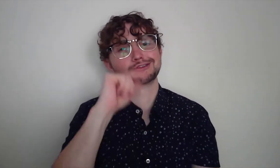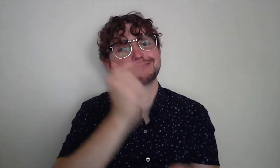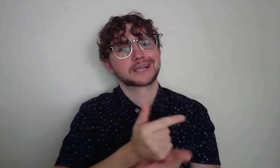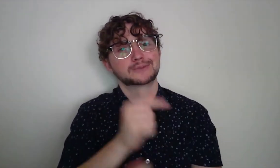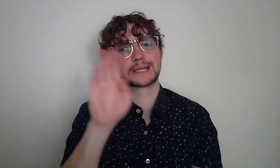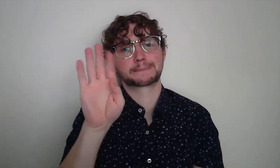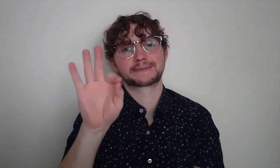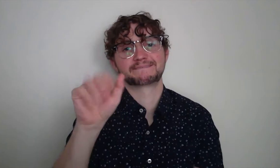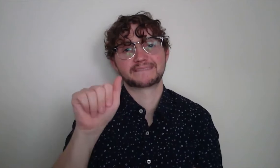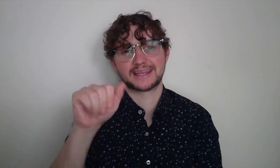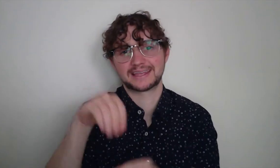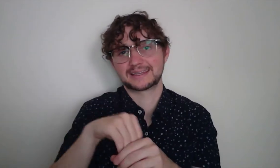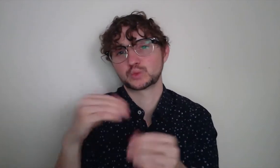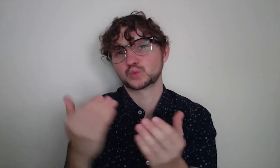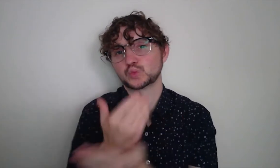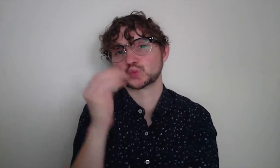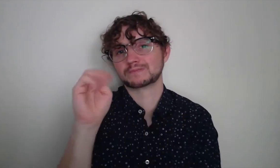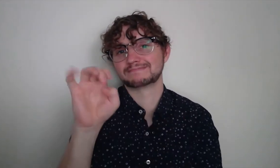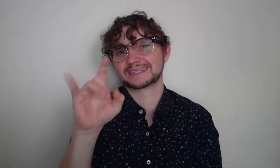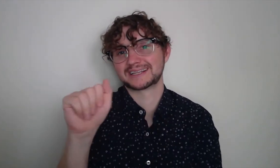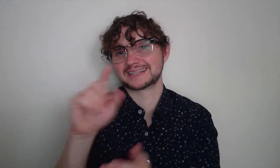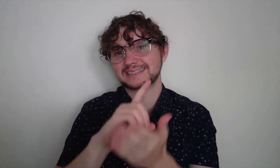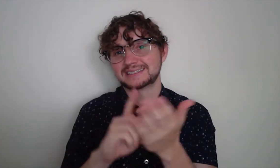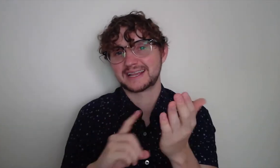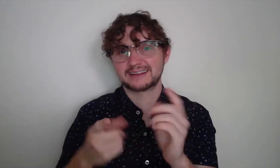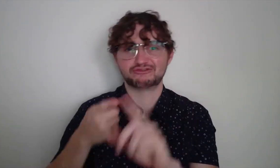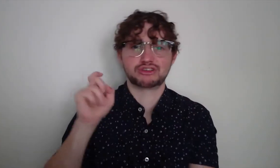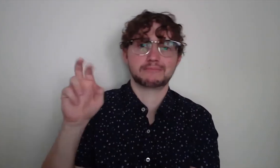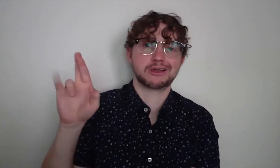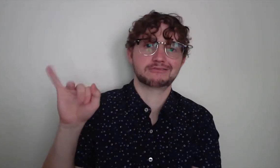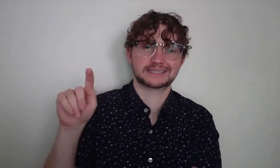I graduated with a Bachelor in Fine Arts